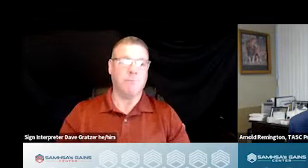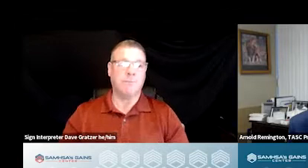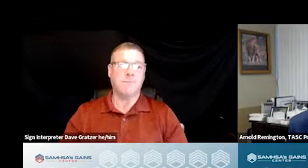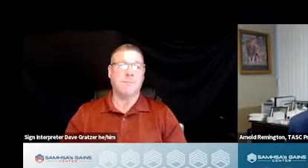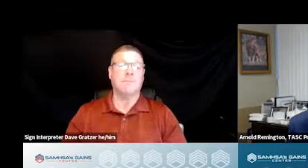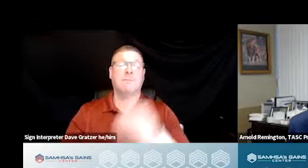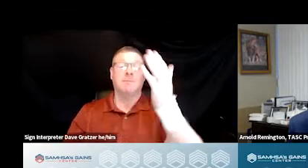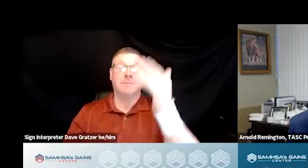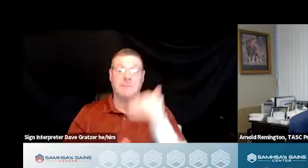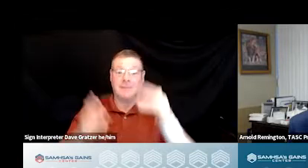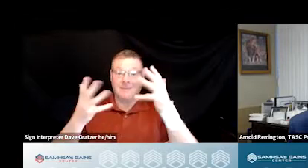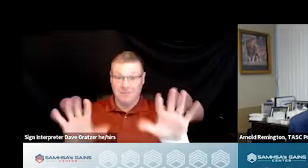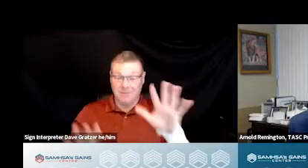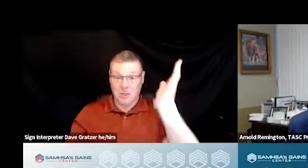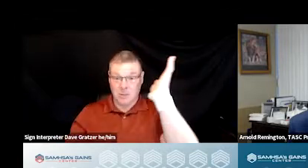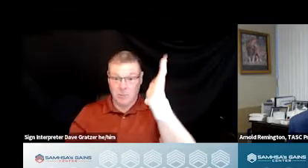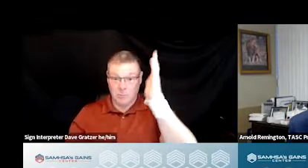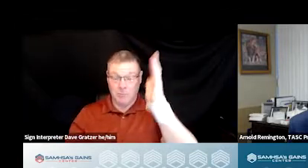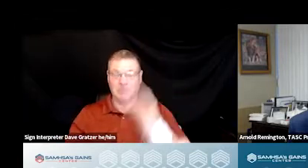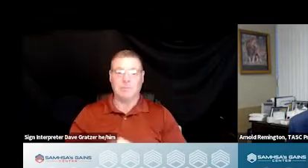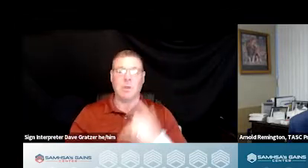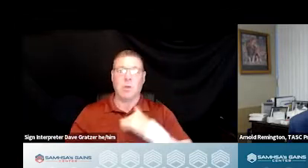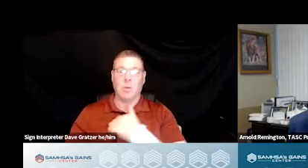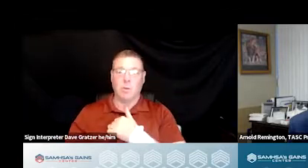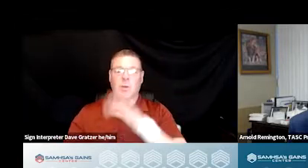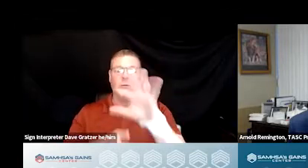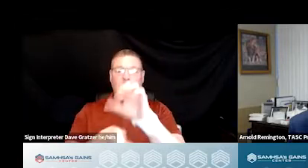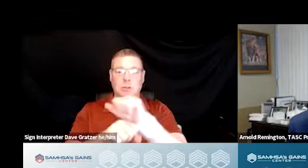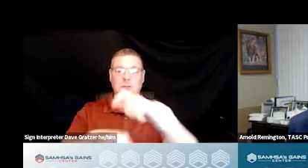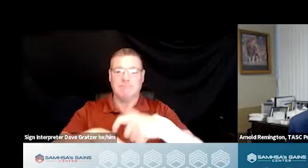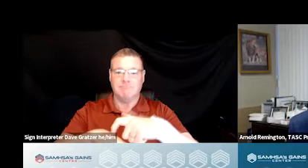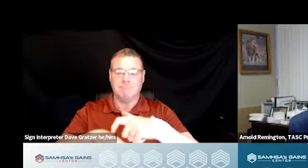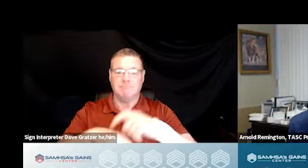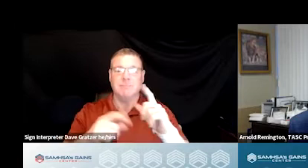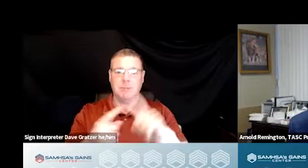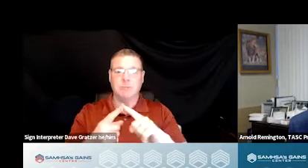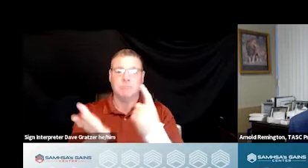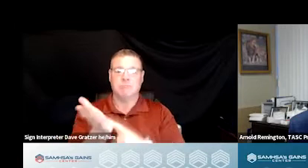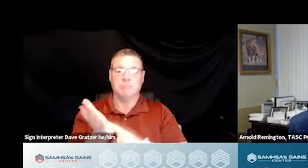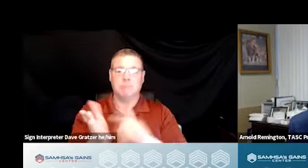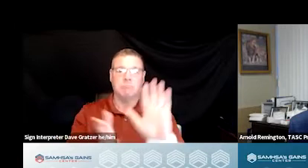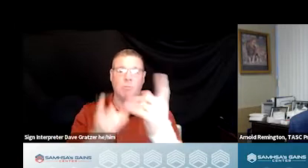After the presentations, we've reserved some time to address your questions.